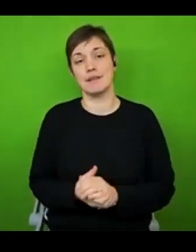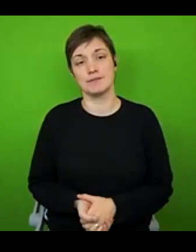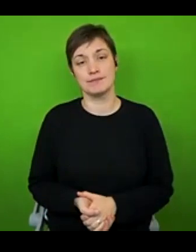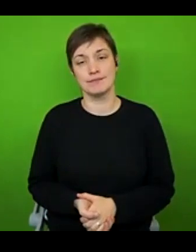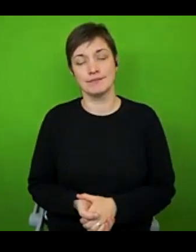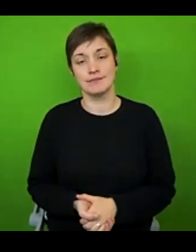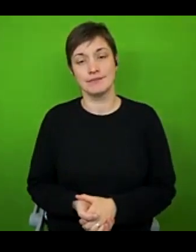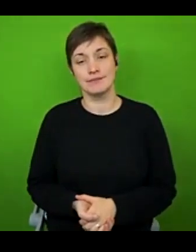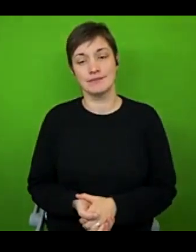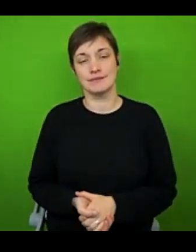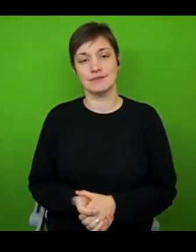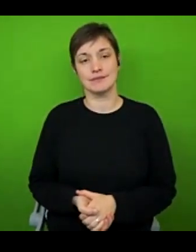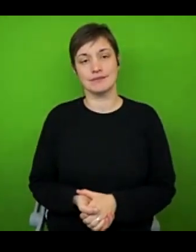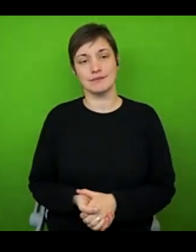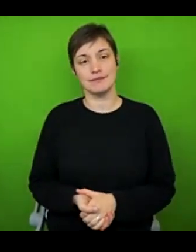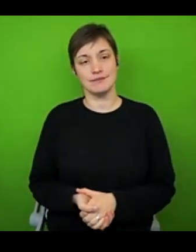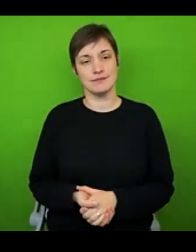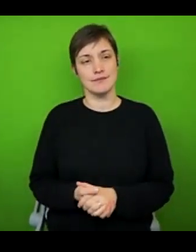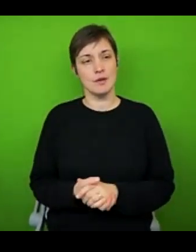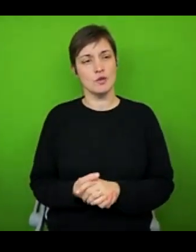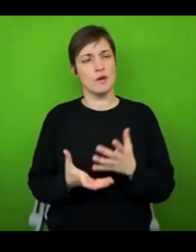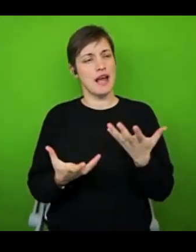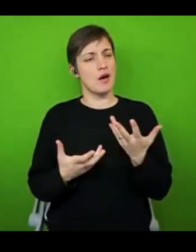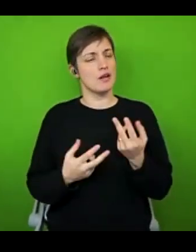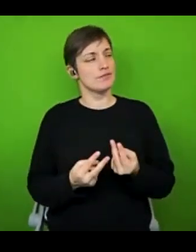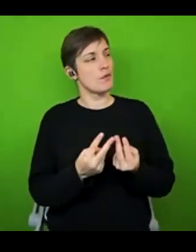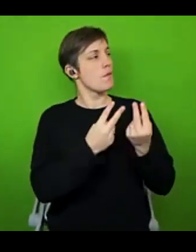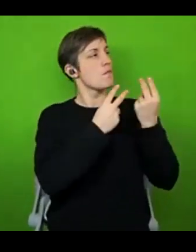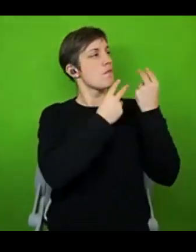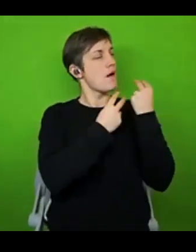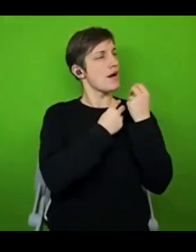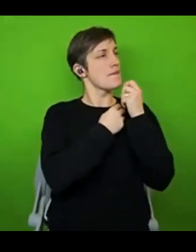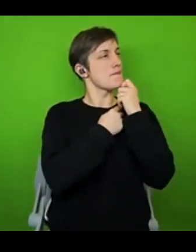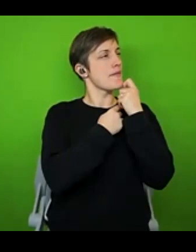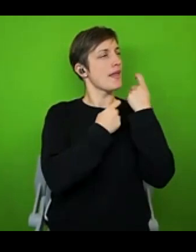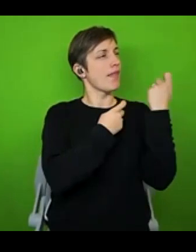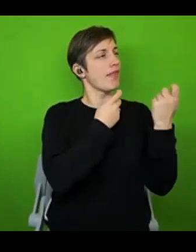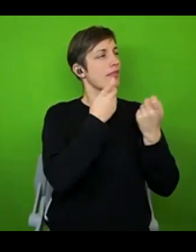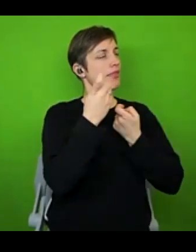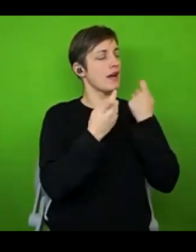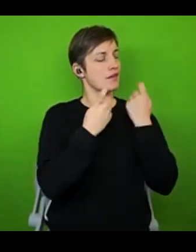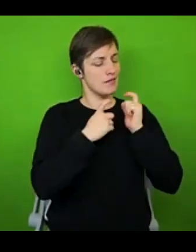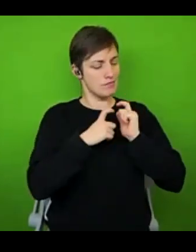So looking back now I find it very telling that I went for so long without starting to use a wheelchair. So even